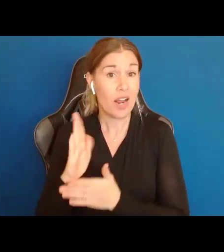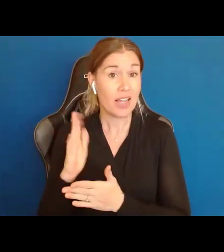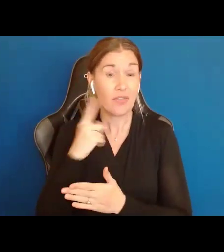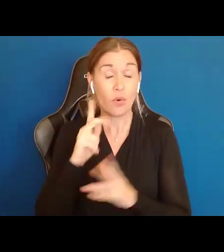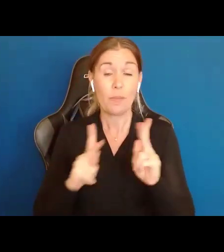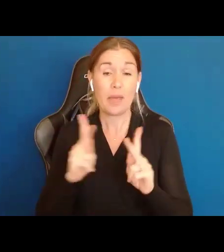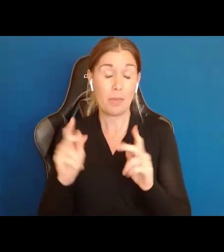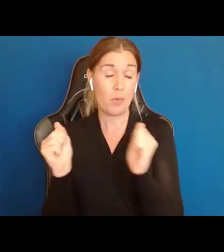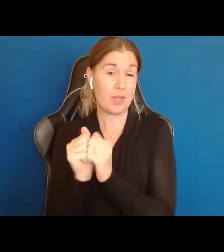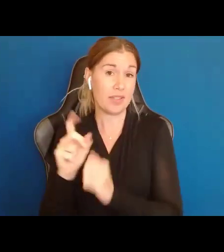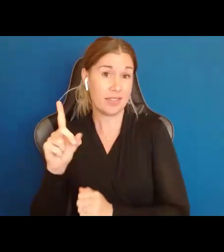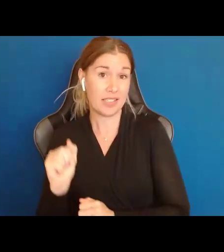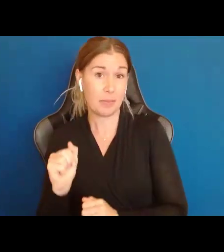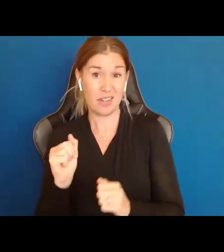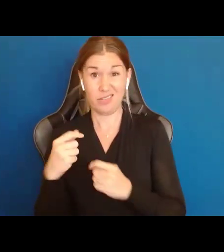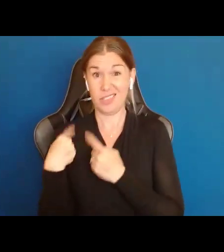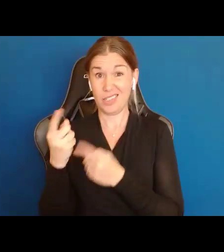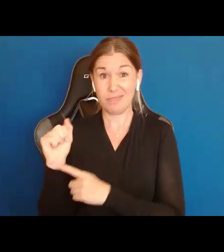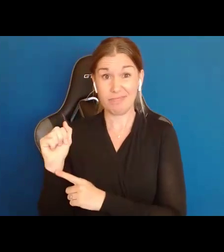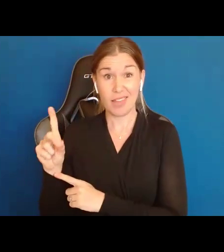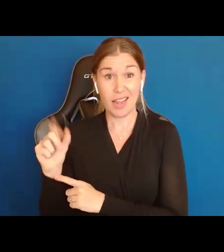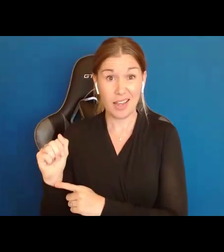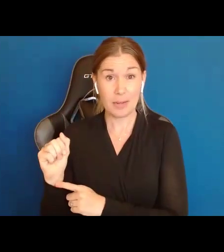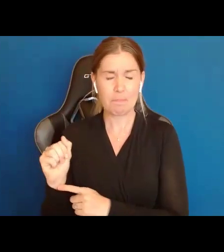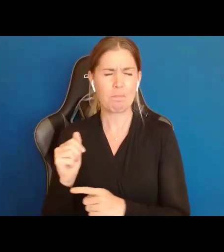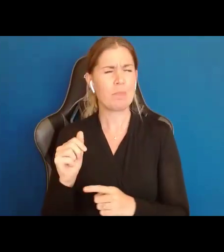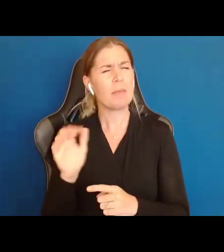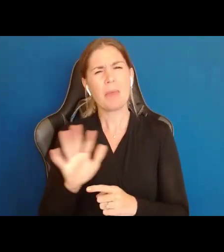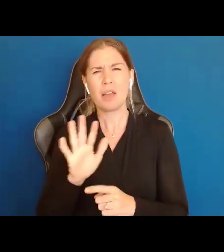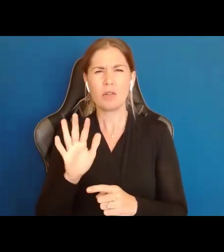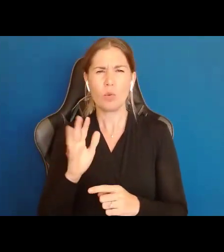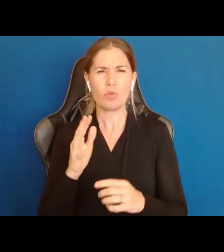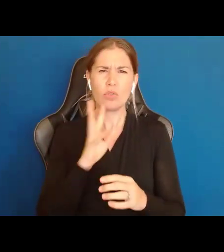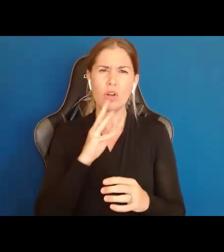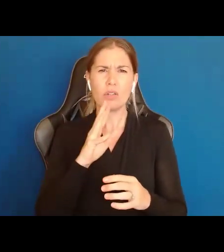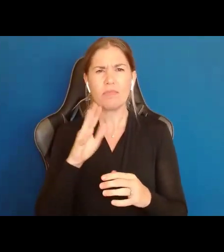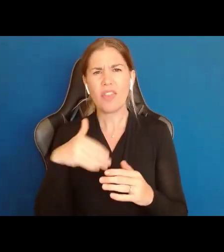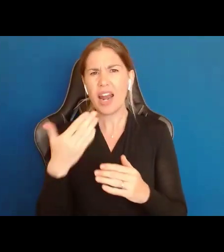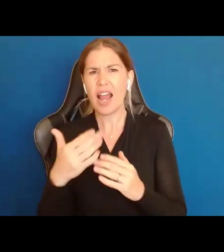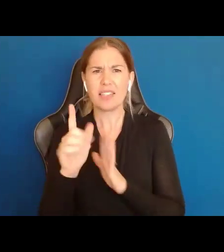Americans with Disabilities Act. We are going to spend the next hour talking about Supported Decision Making.